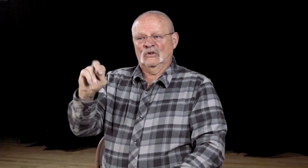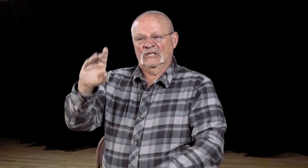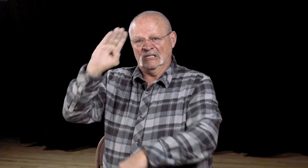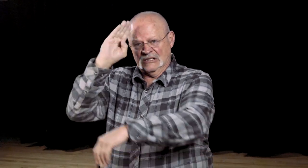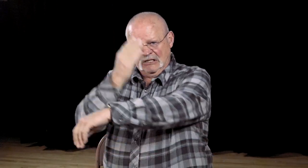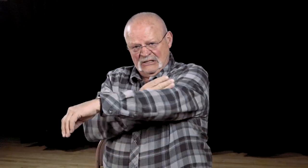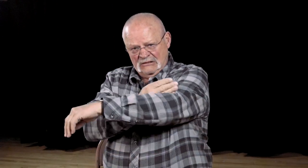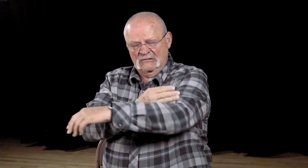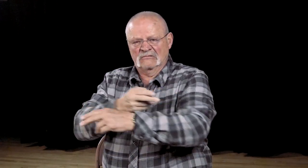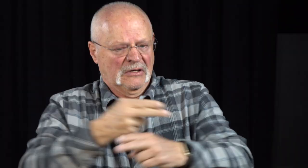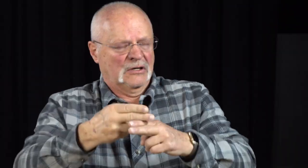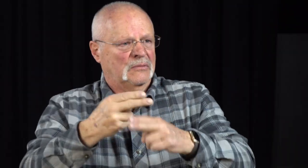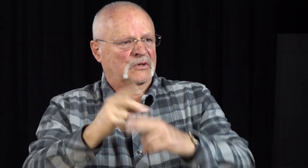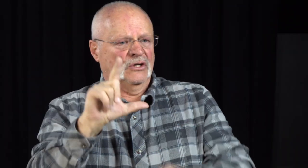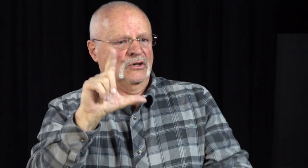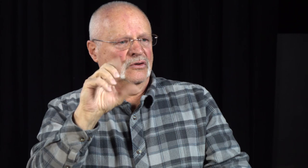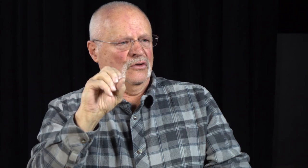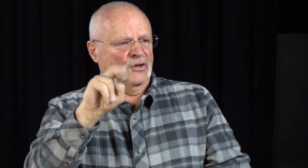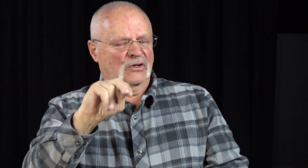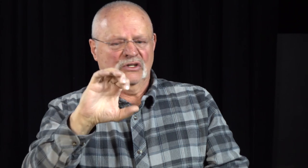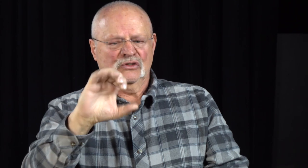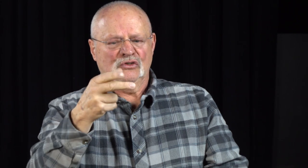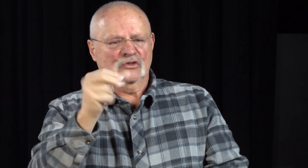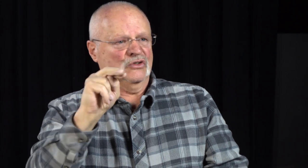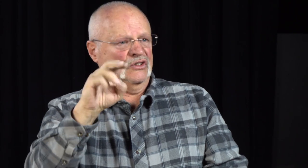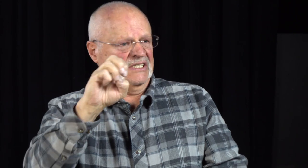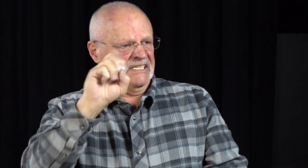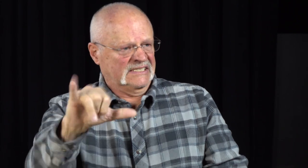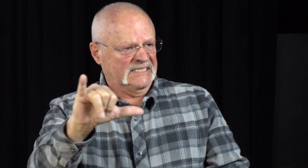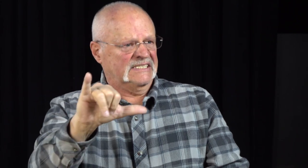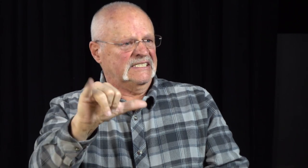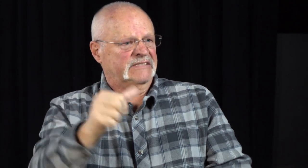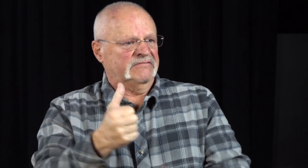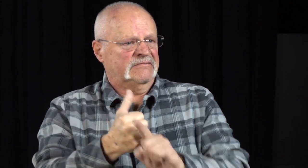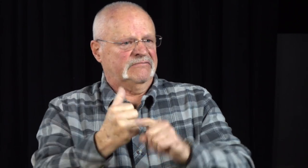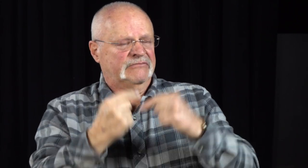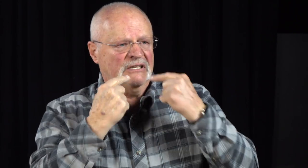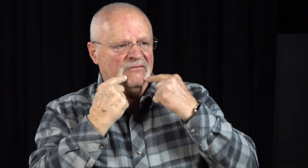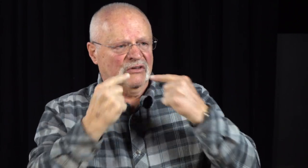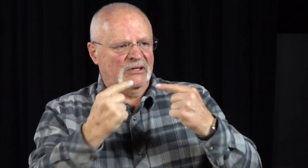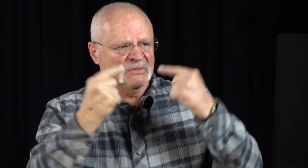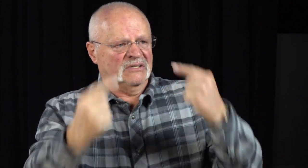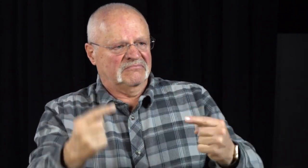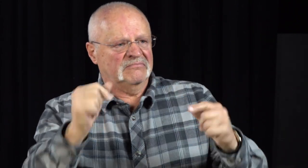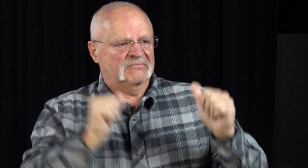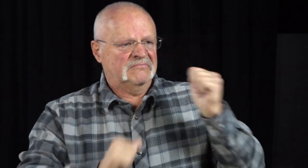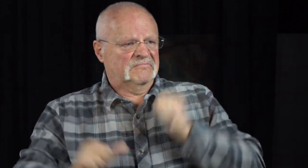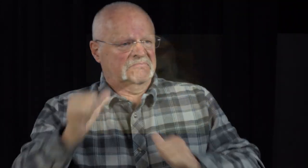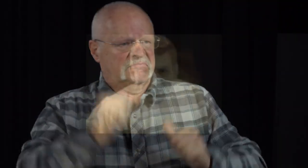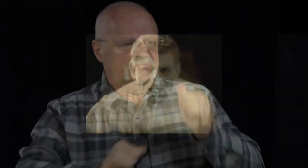Kennedy's grandson, a man named Lon Chaney, was a famous actor.